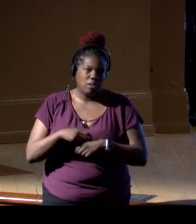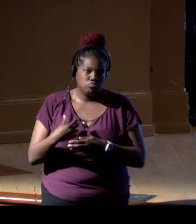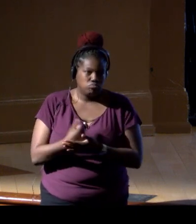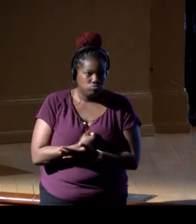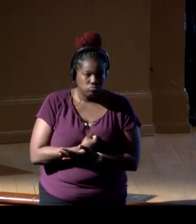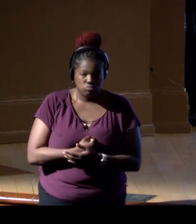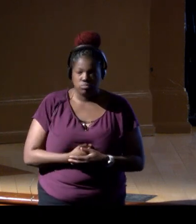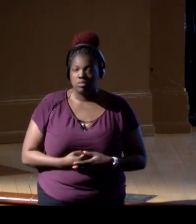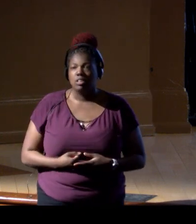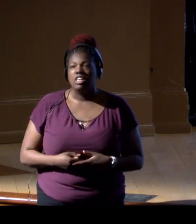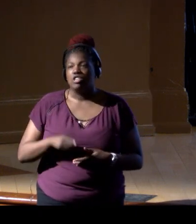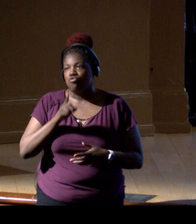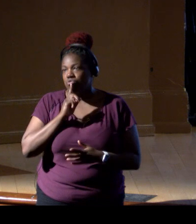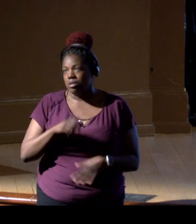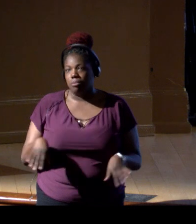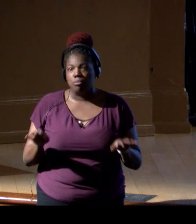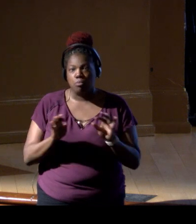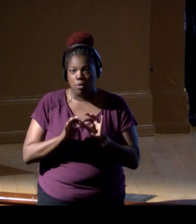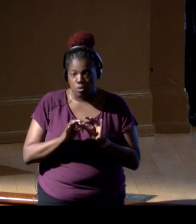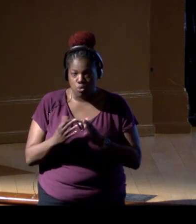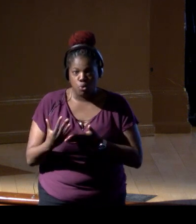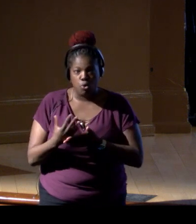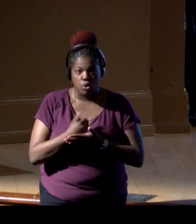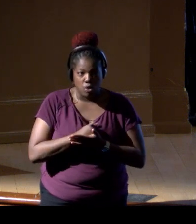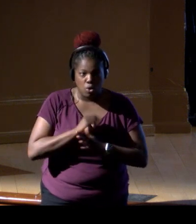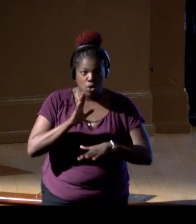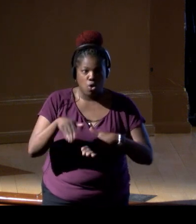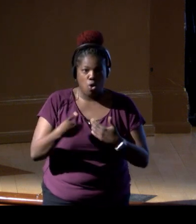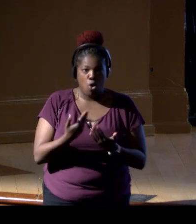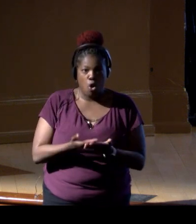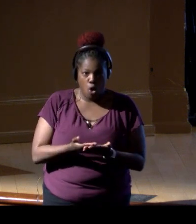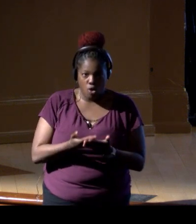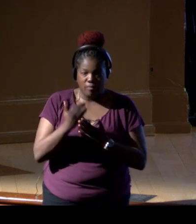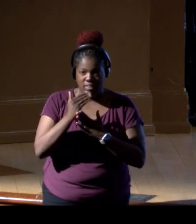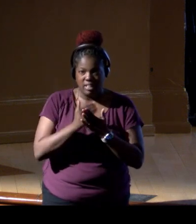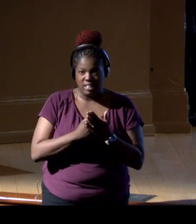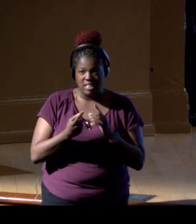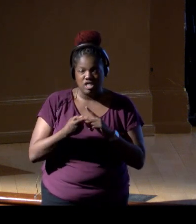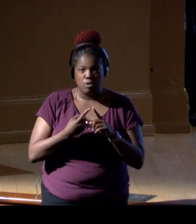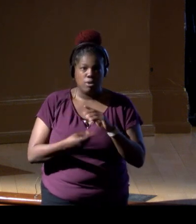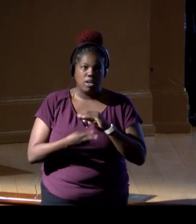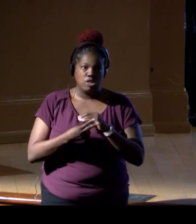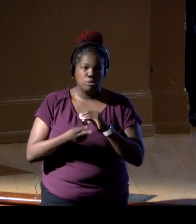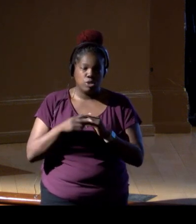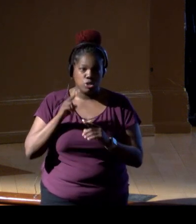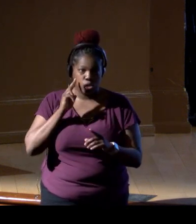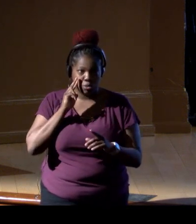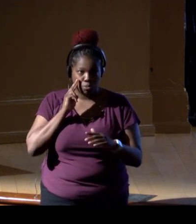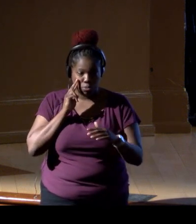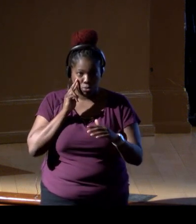it is so important to collect all of this, at least from a conservation perspective. It is so important to collect